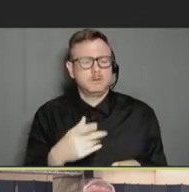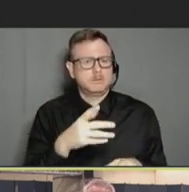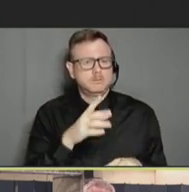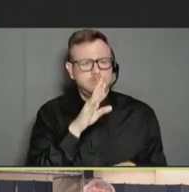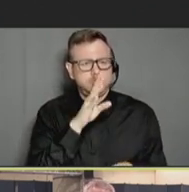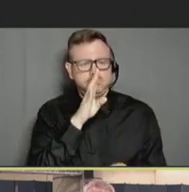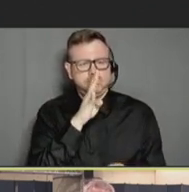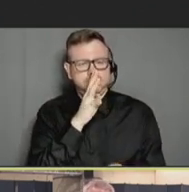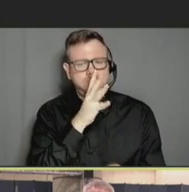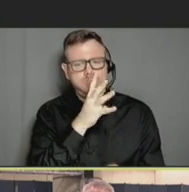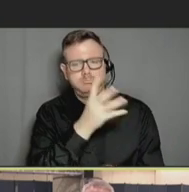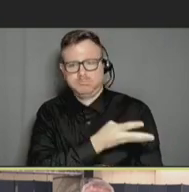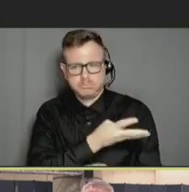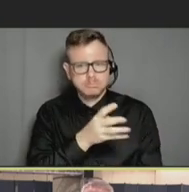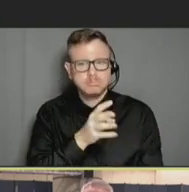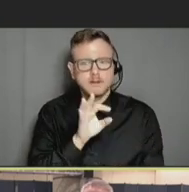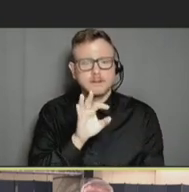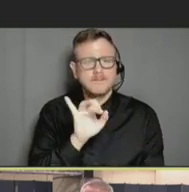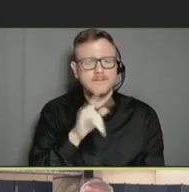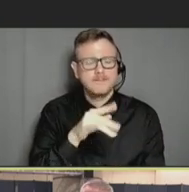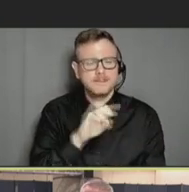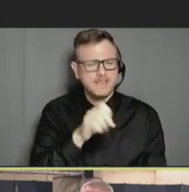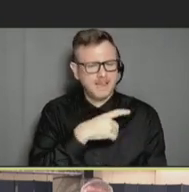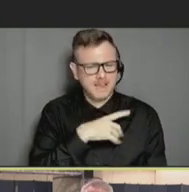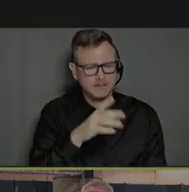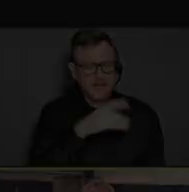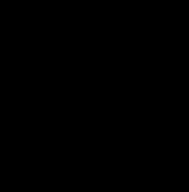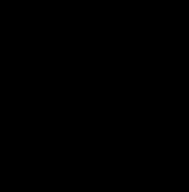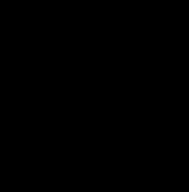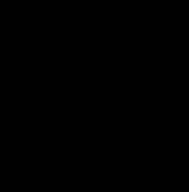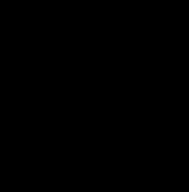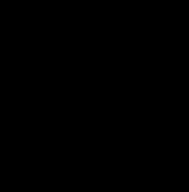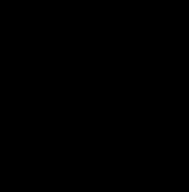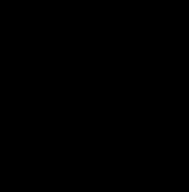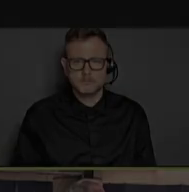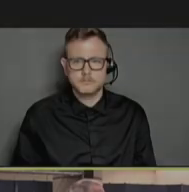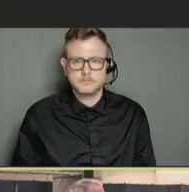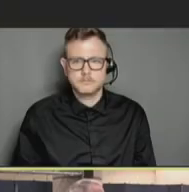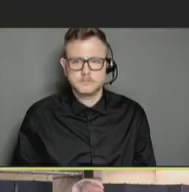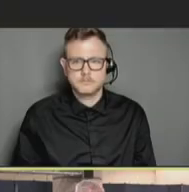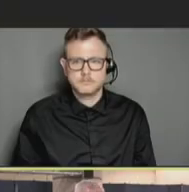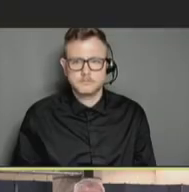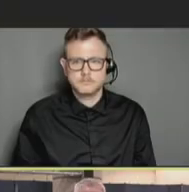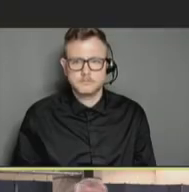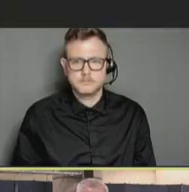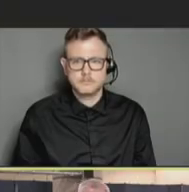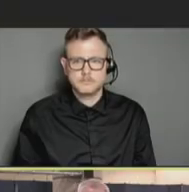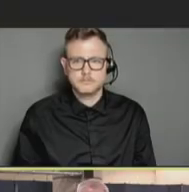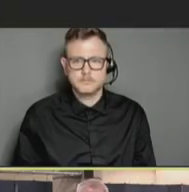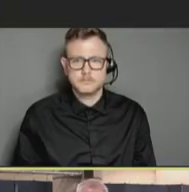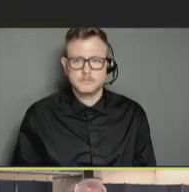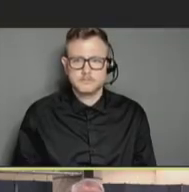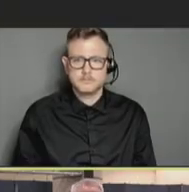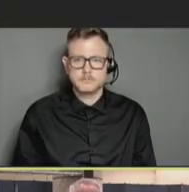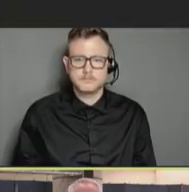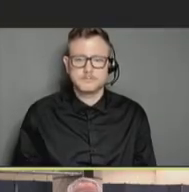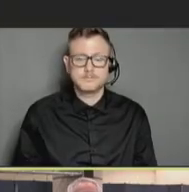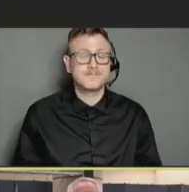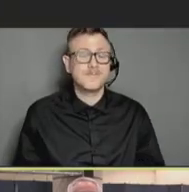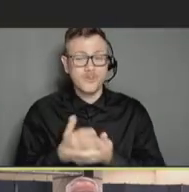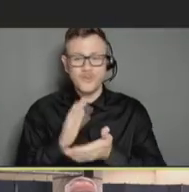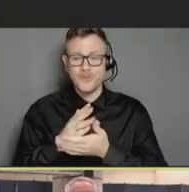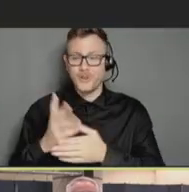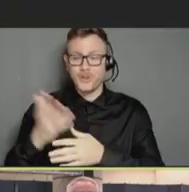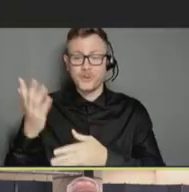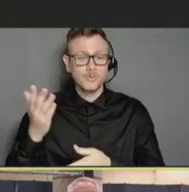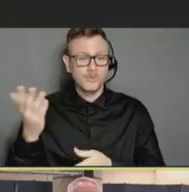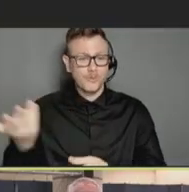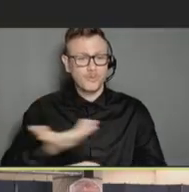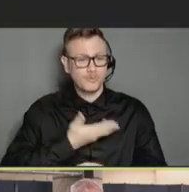at 11:00 a. m. Eastern Time. Thank you. All right. Welcome back from break. We're